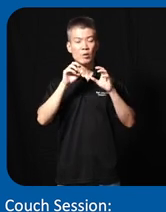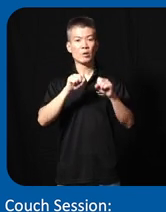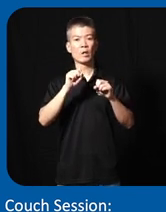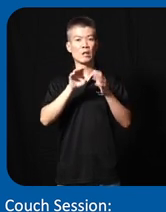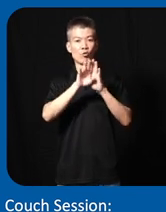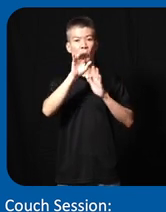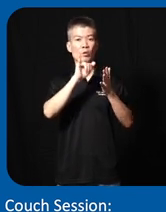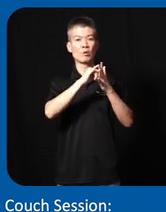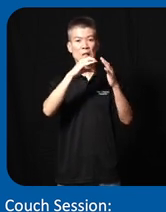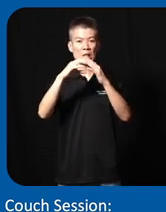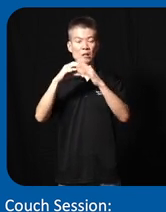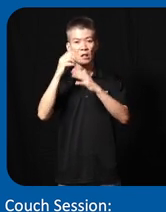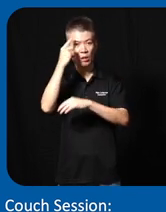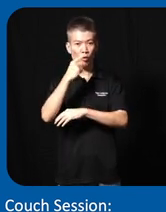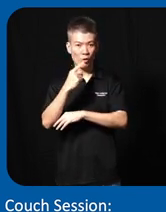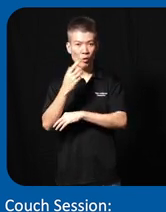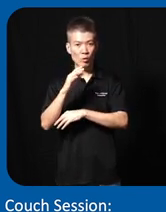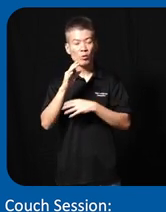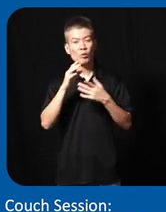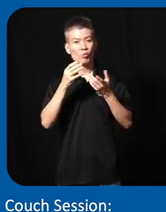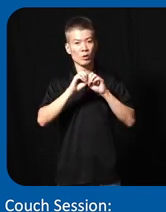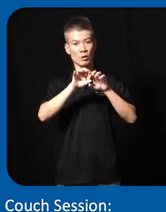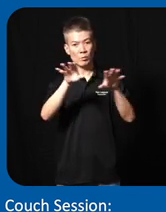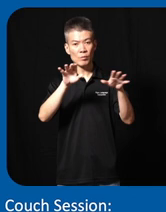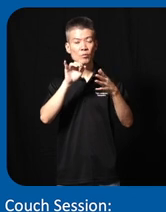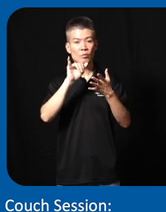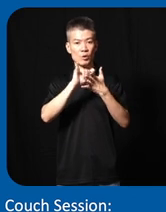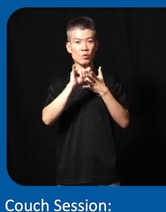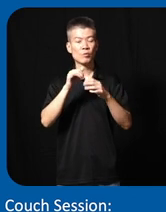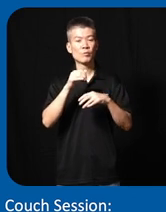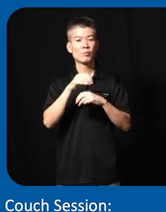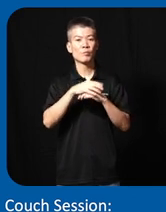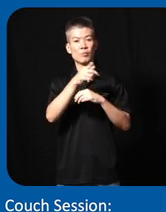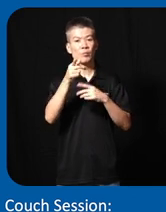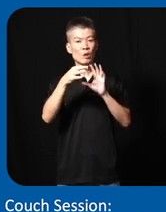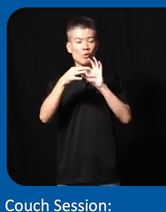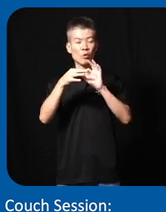the city profile and also we disseminate uh uh to the relevant stakeholder through